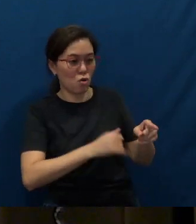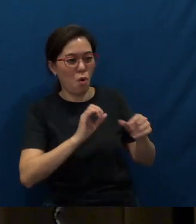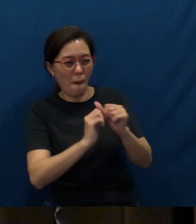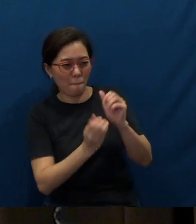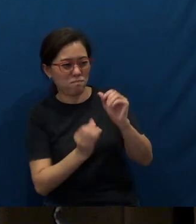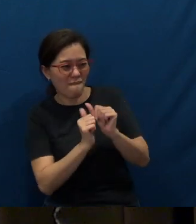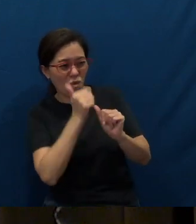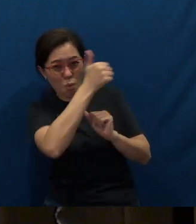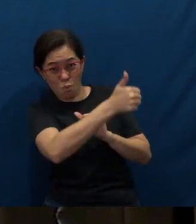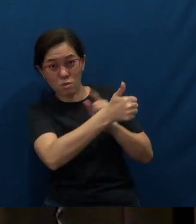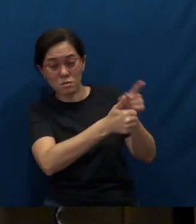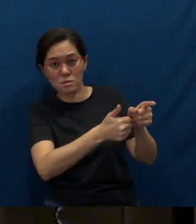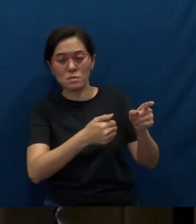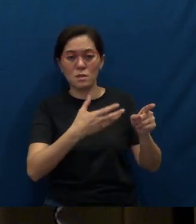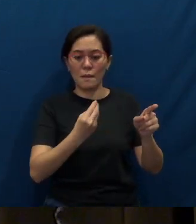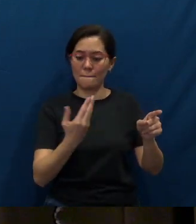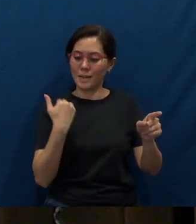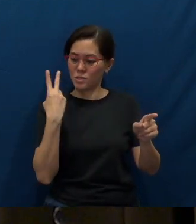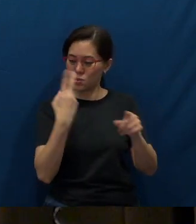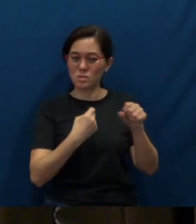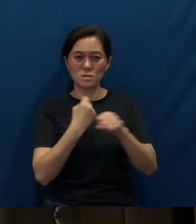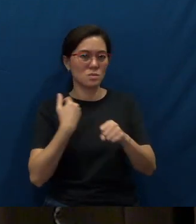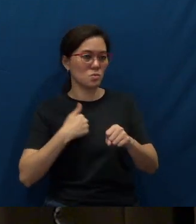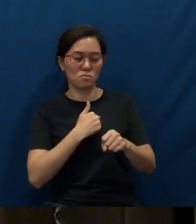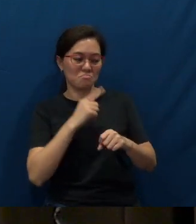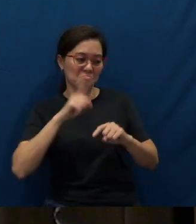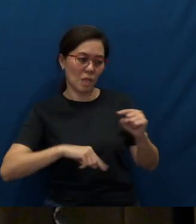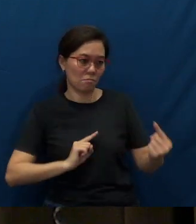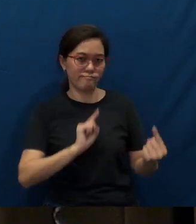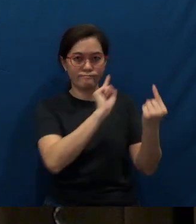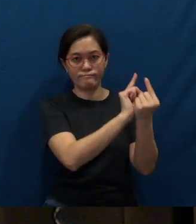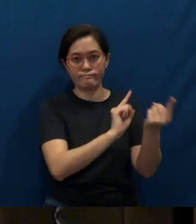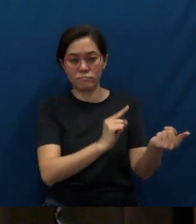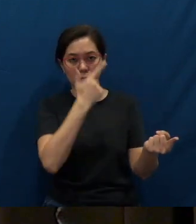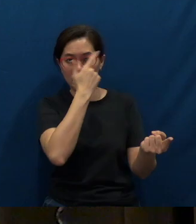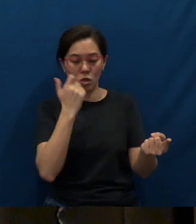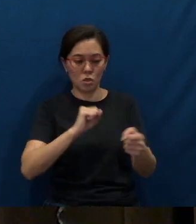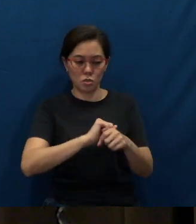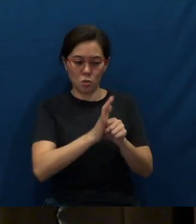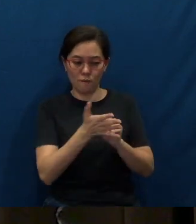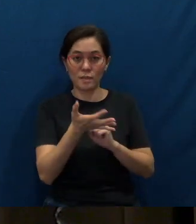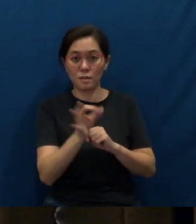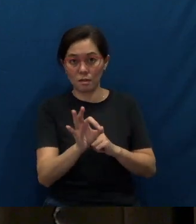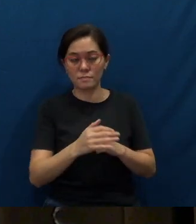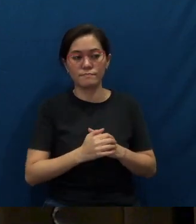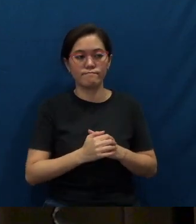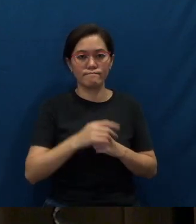And (in) the past two years, Lord, we have not been able to meet them, because of the COVID-19 pandemic.